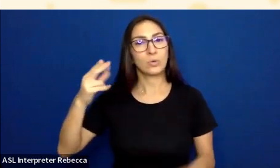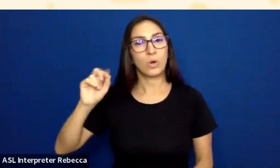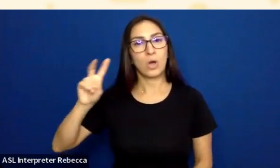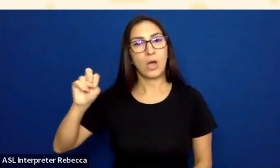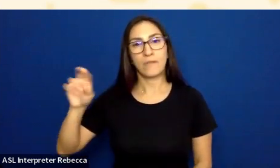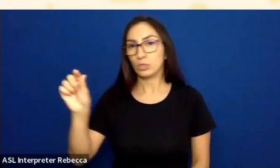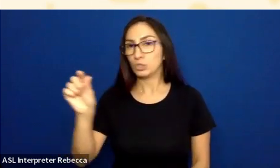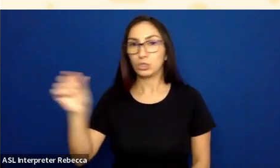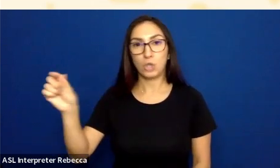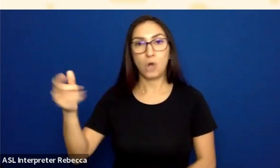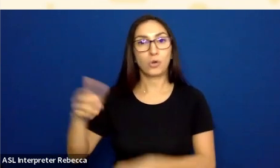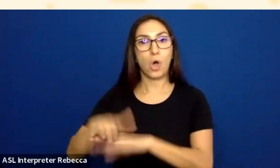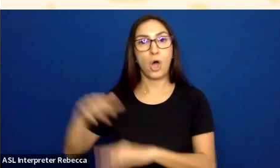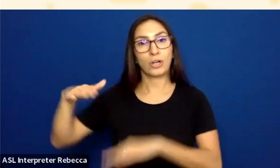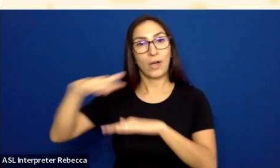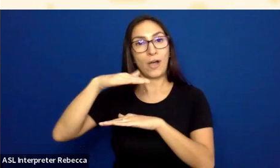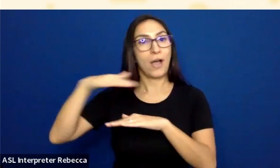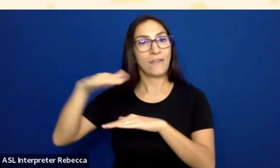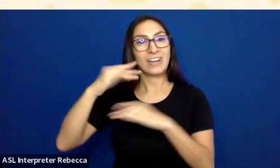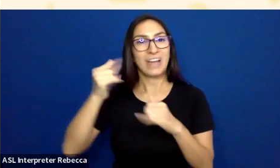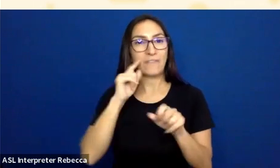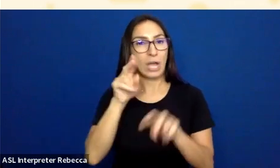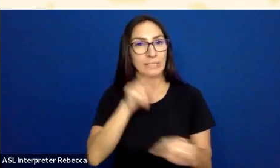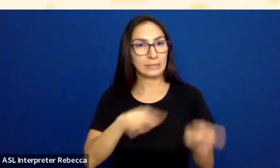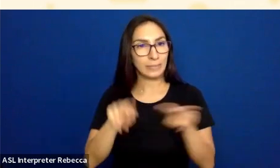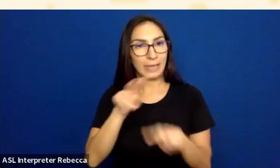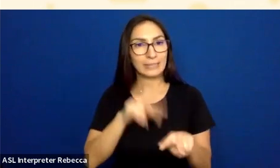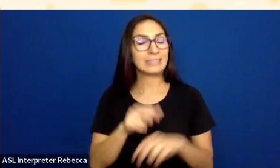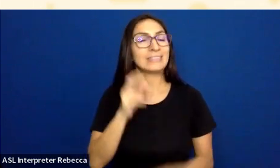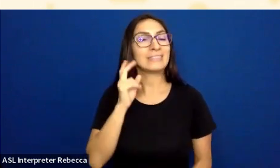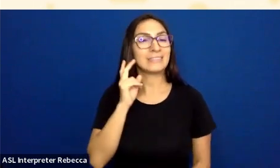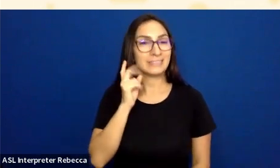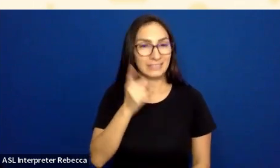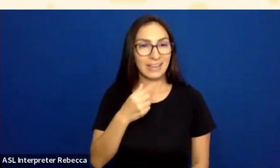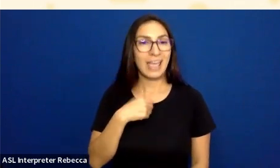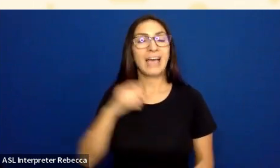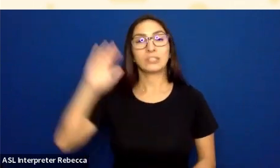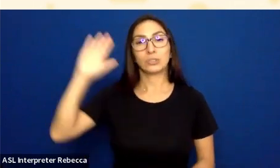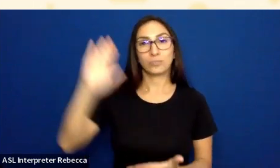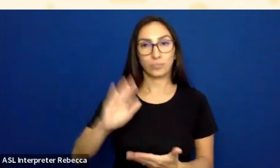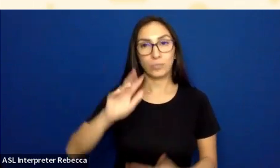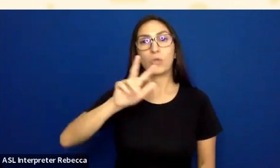And now if I inspect this, it has 3-to-1 contrast, and it fails this requirement.